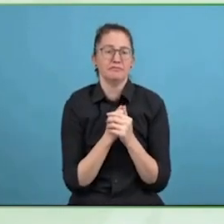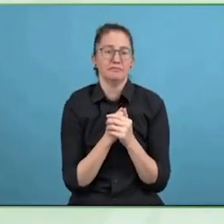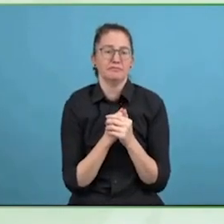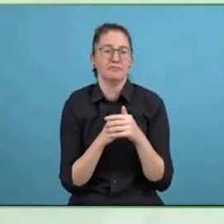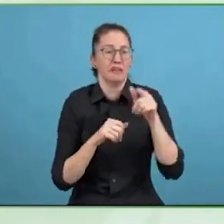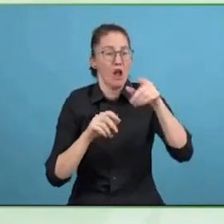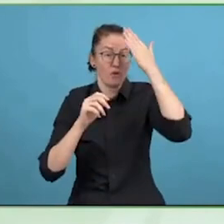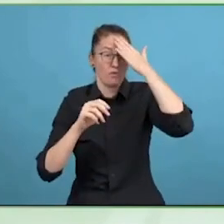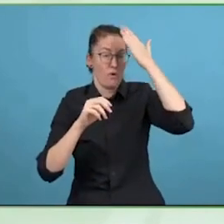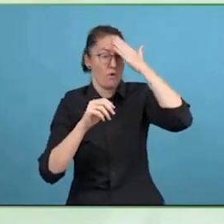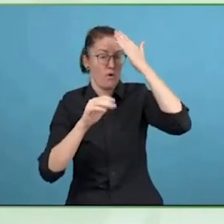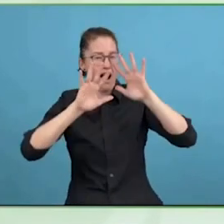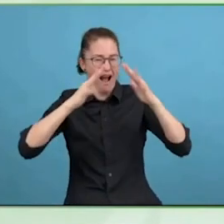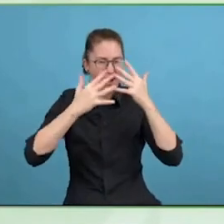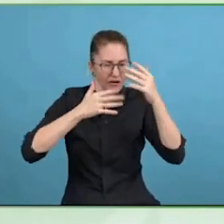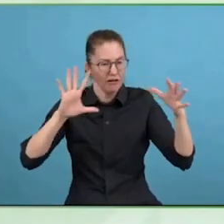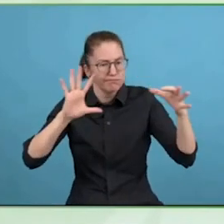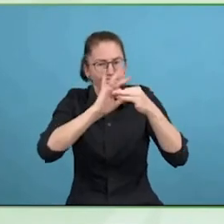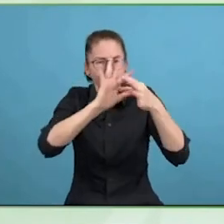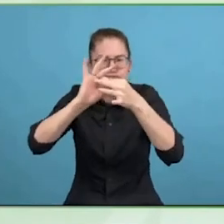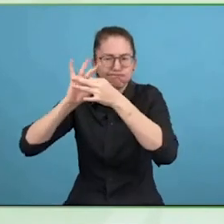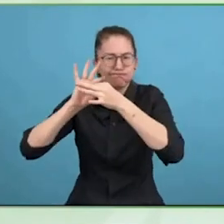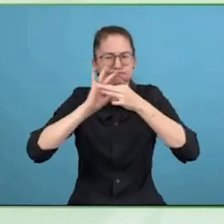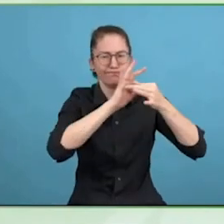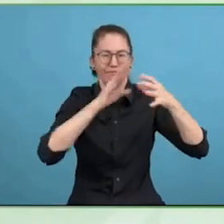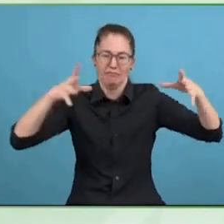deeper into technical education.